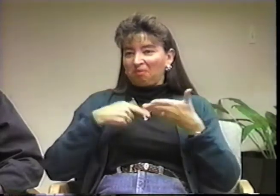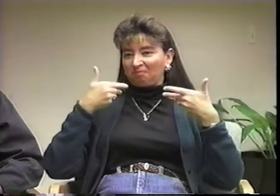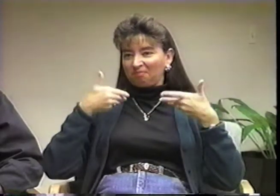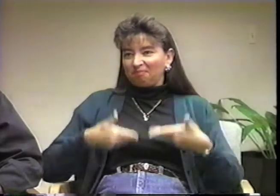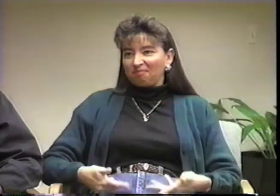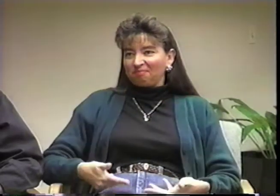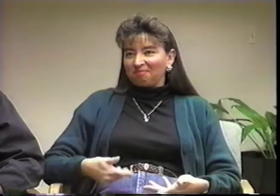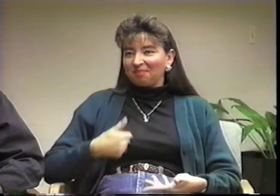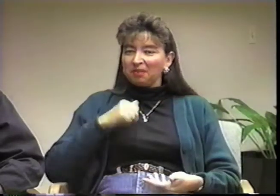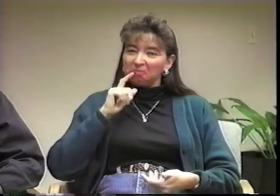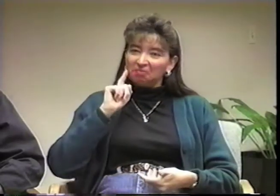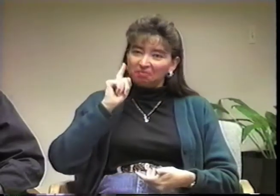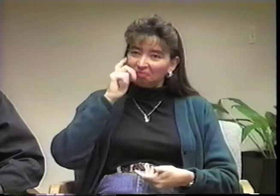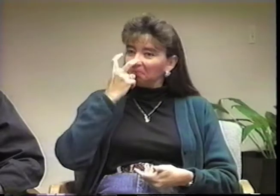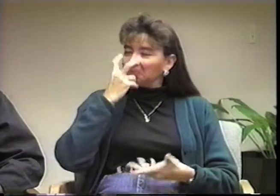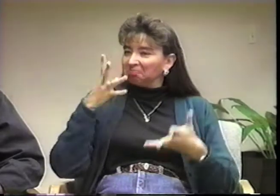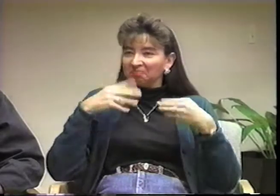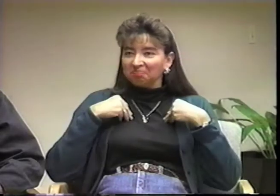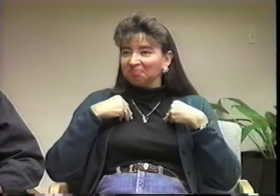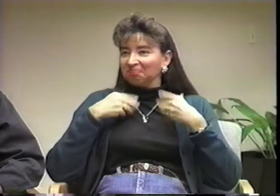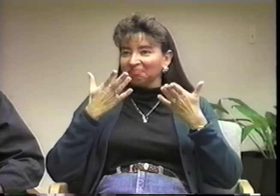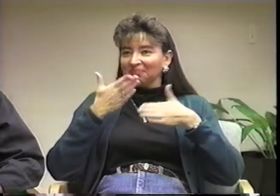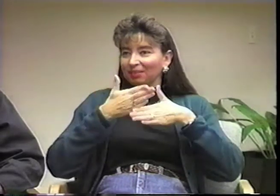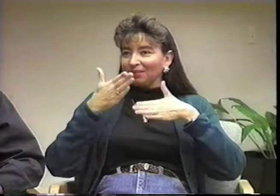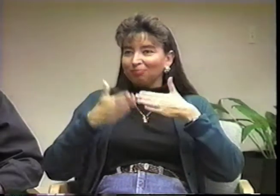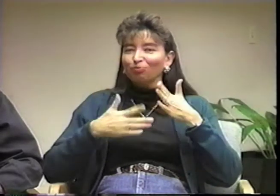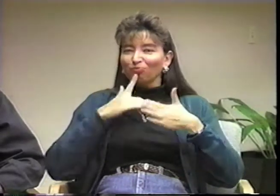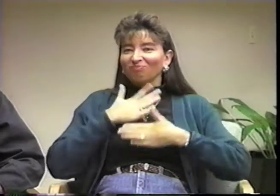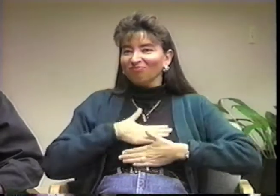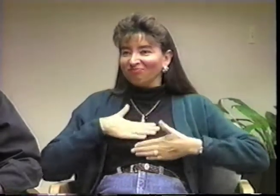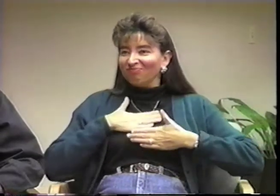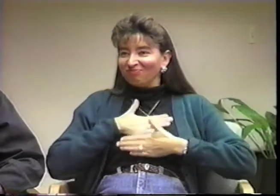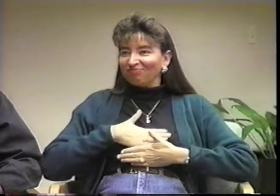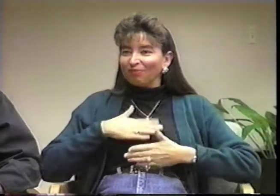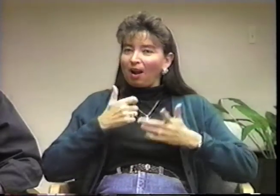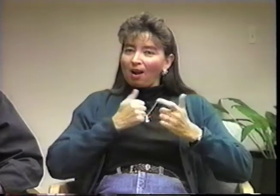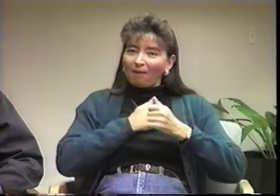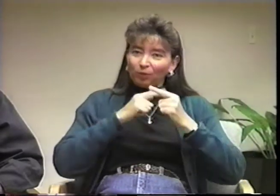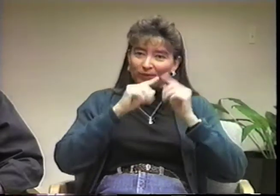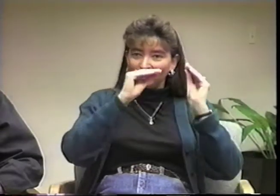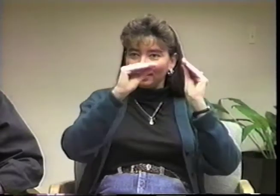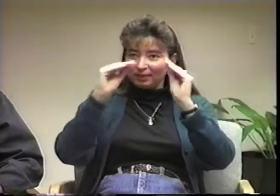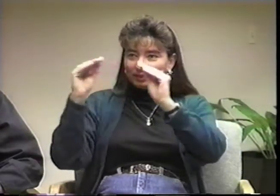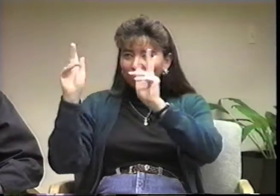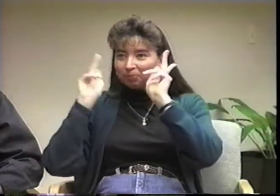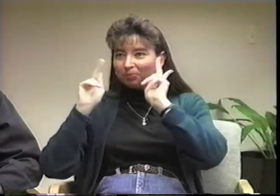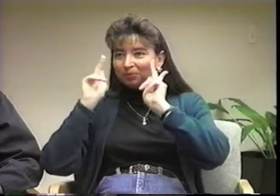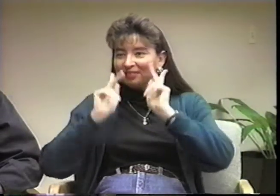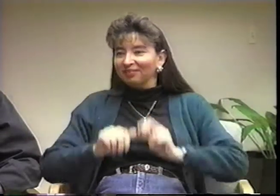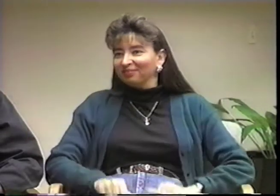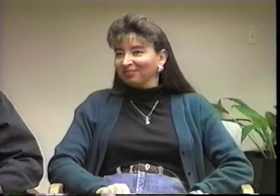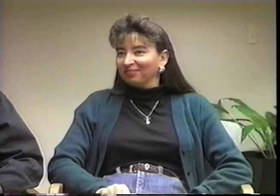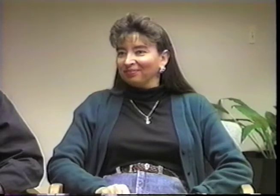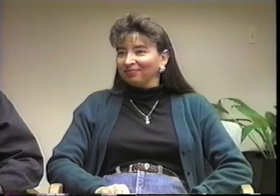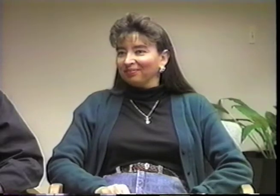but now I've accepted that I am a DeafBlind person. It is part of who I am. I now look on it in a more positive way